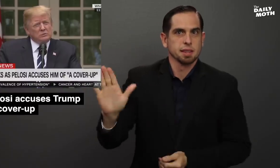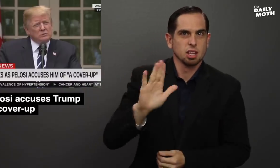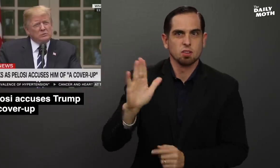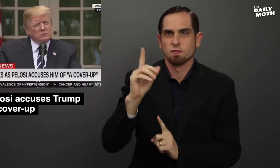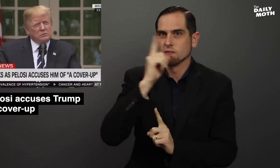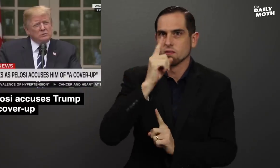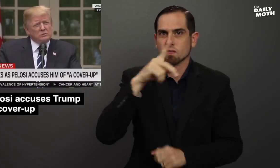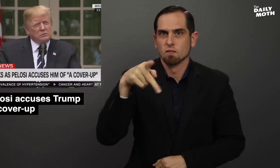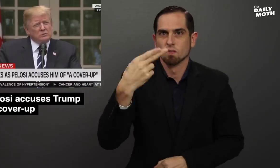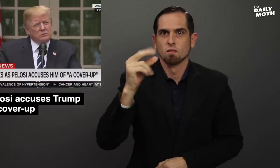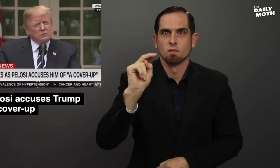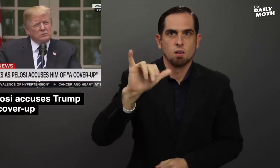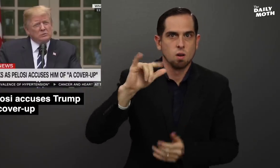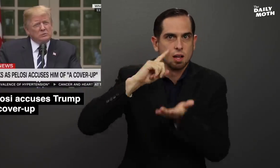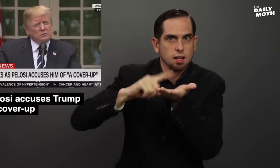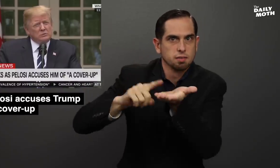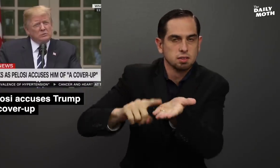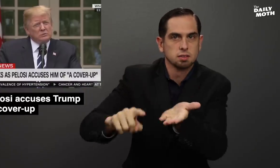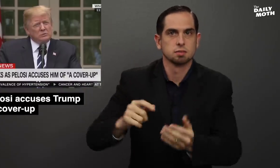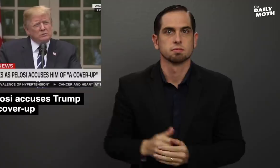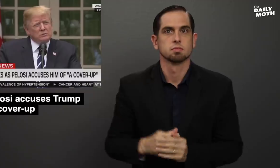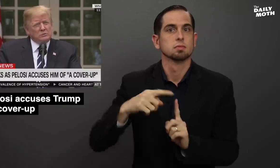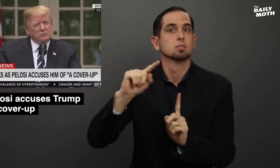their "phony investigations."